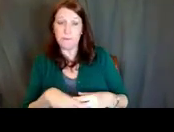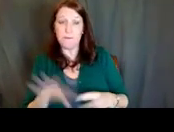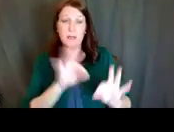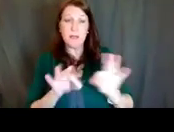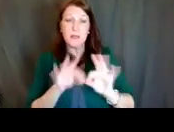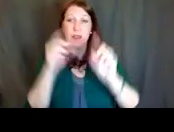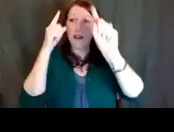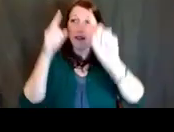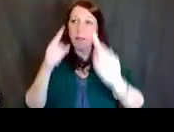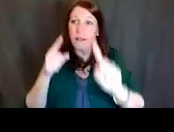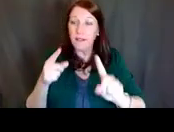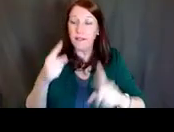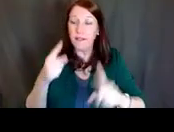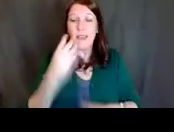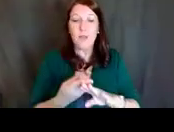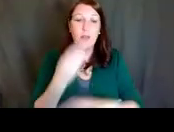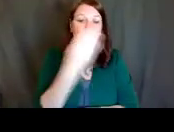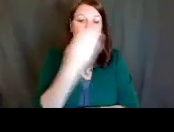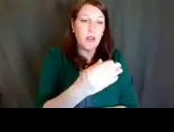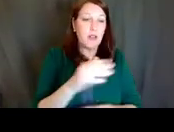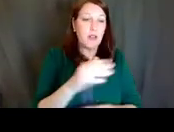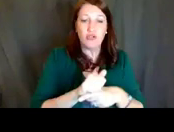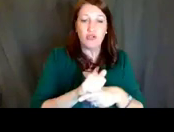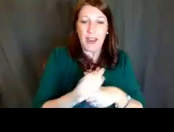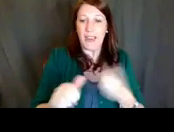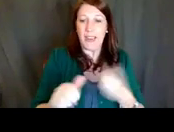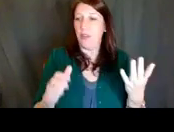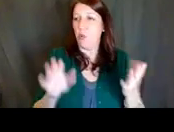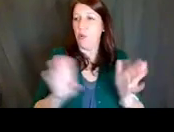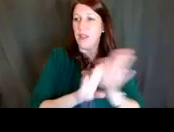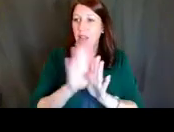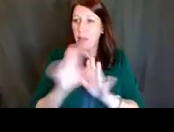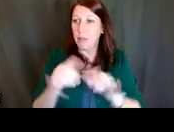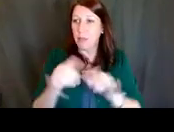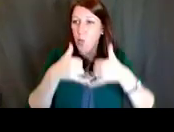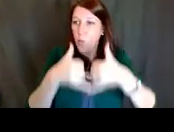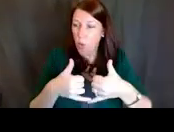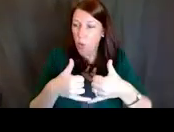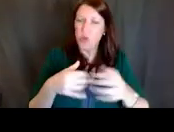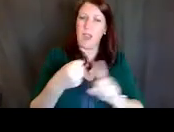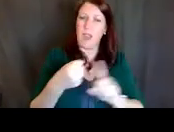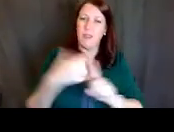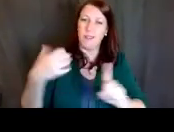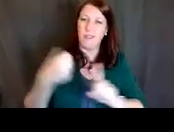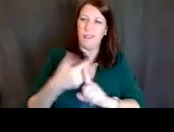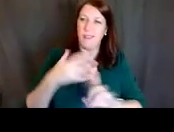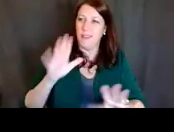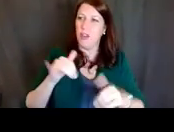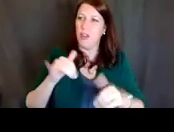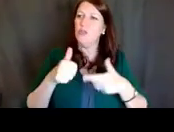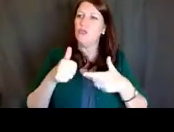or a fellowship or career development award, talk about your training goals, your mentoring team, etcetera.